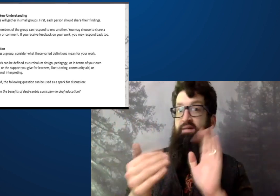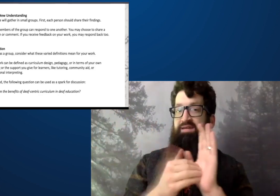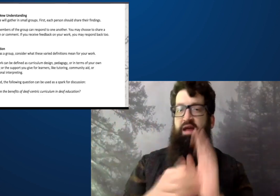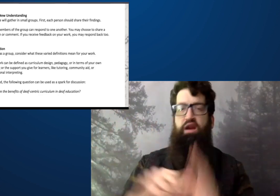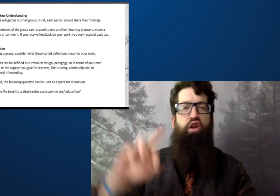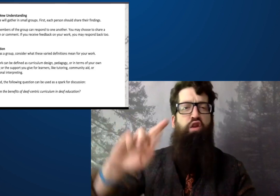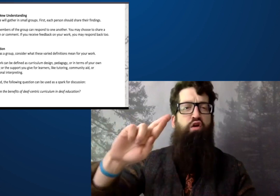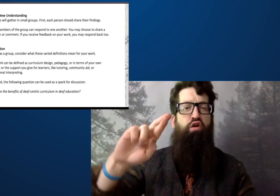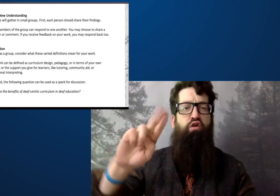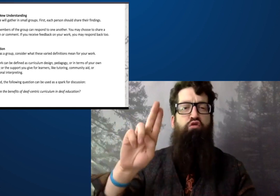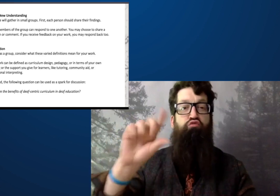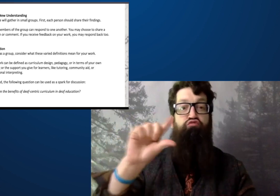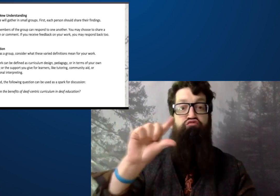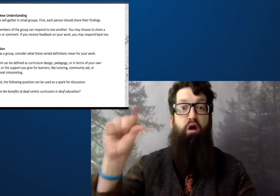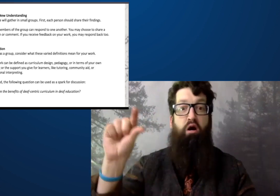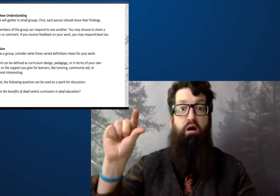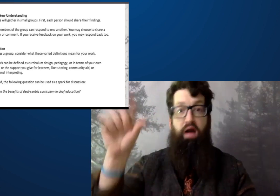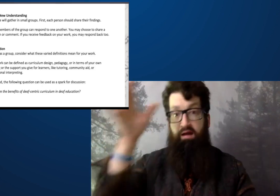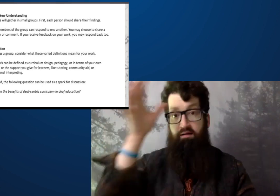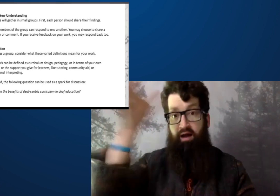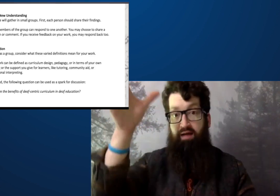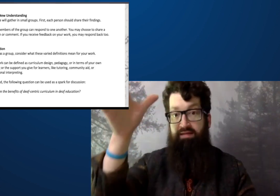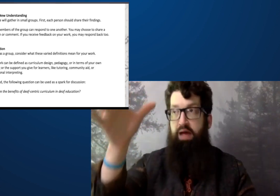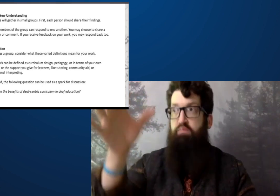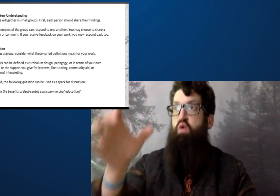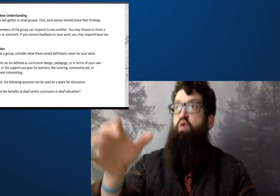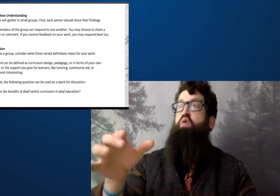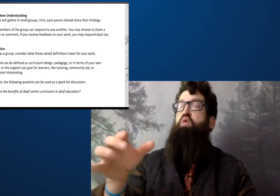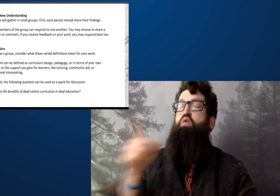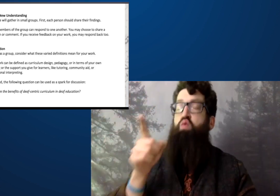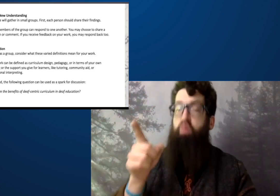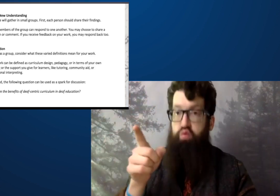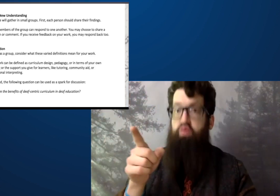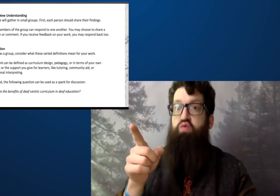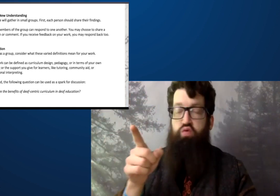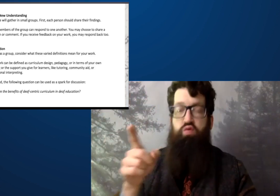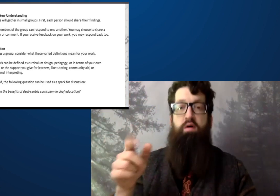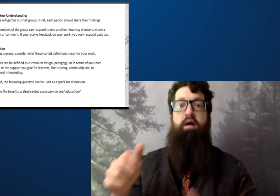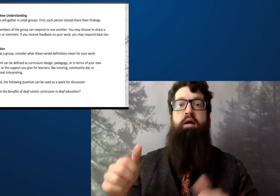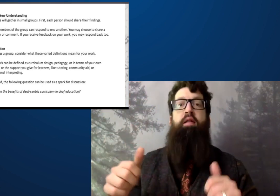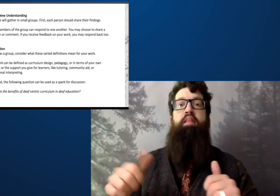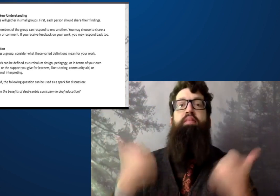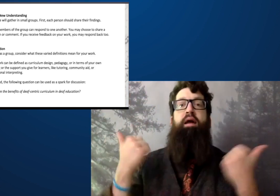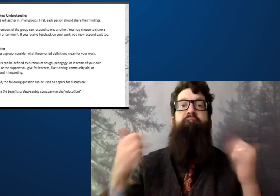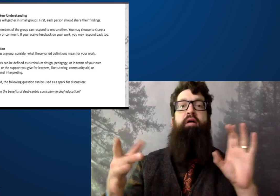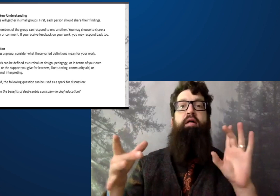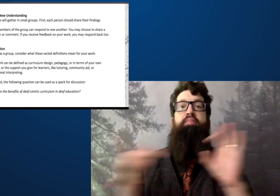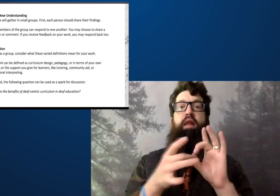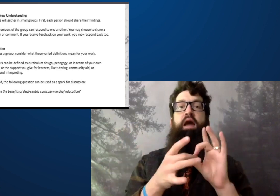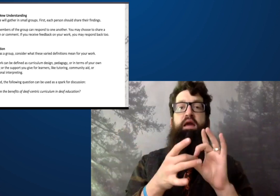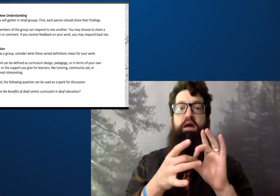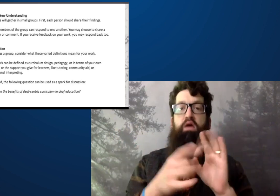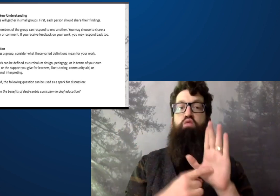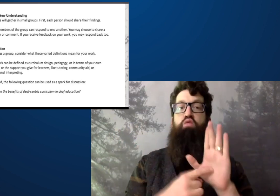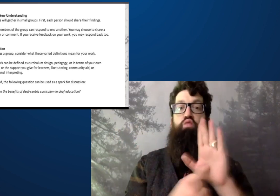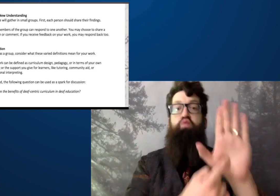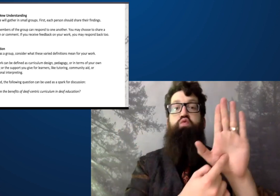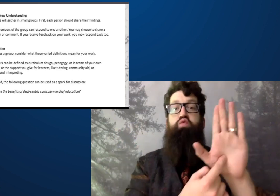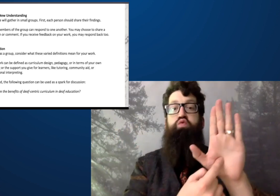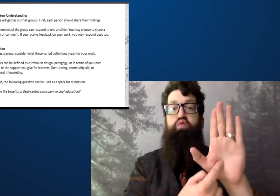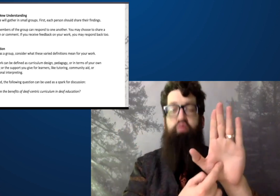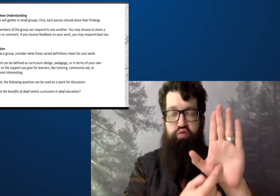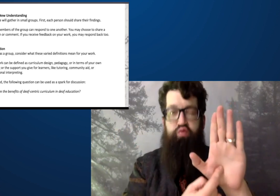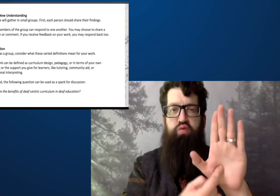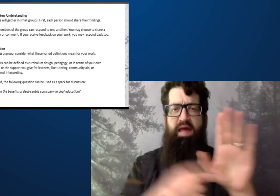Halavi made a comment again that with rug their concept is that life